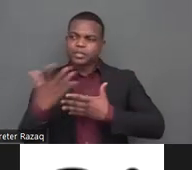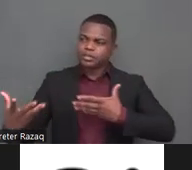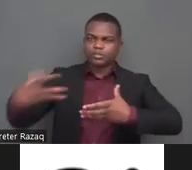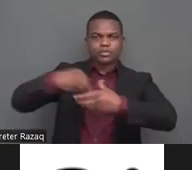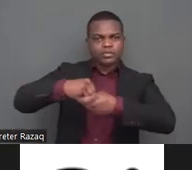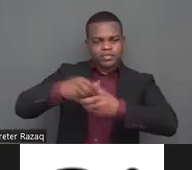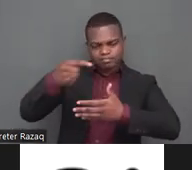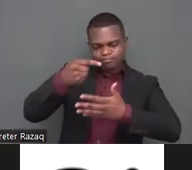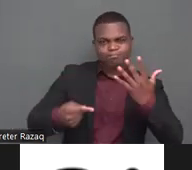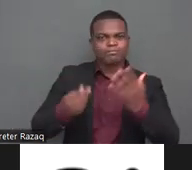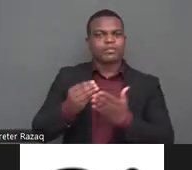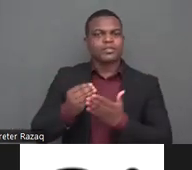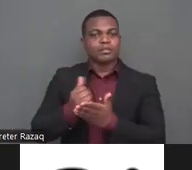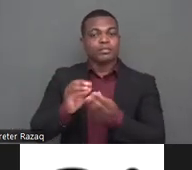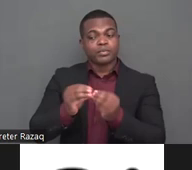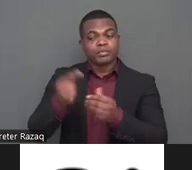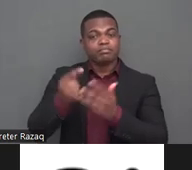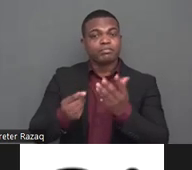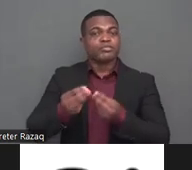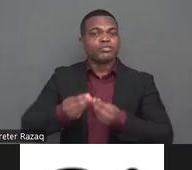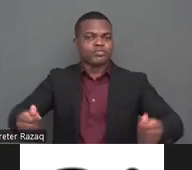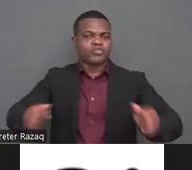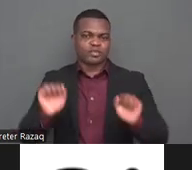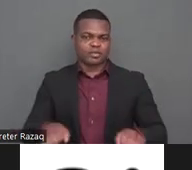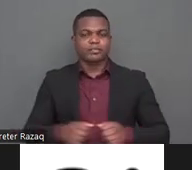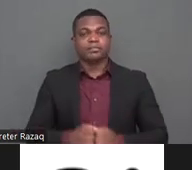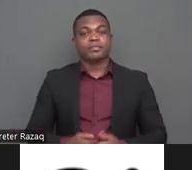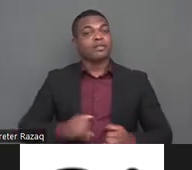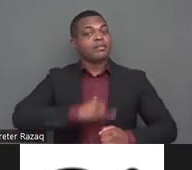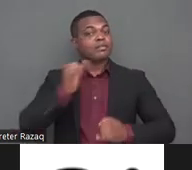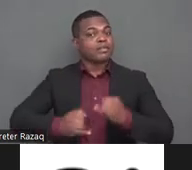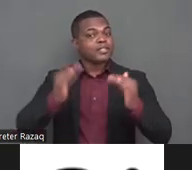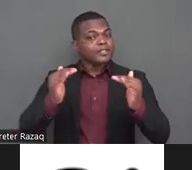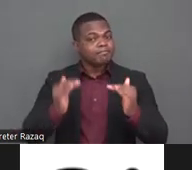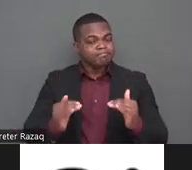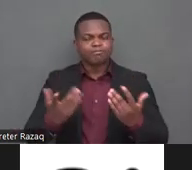have been correctly addressed in international cooperation whether we are talking about a